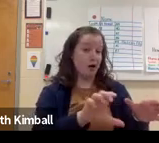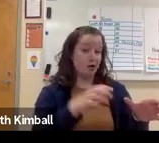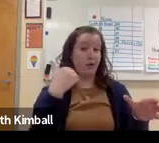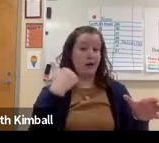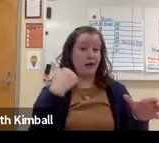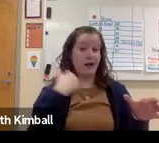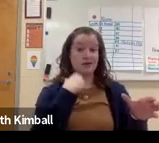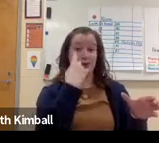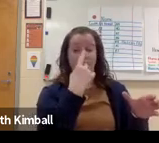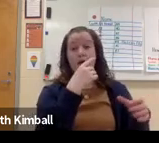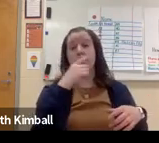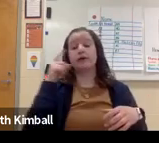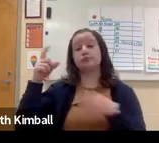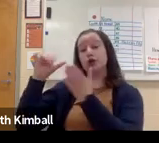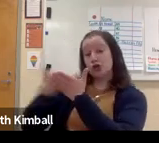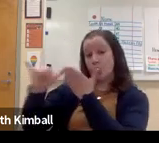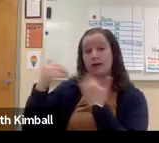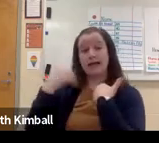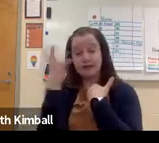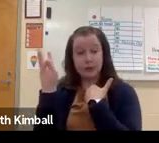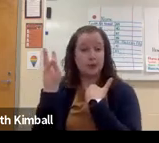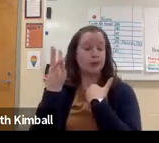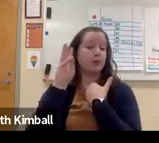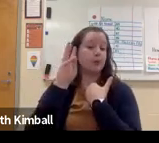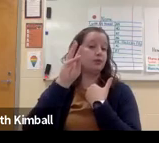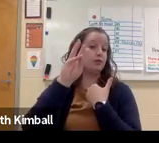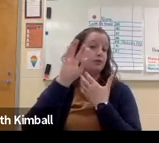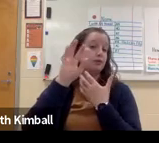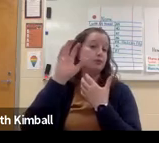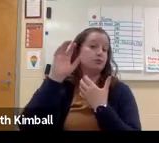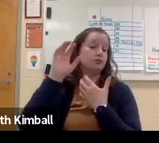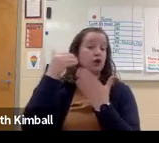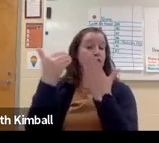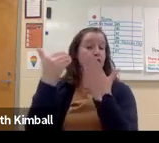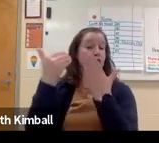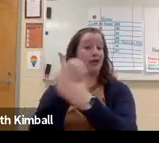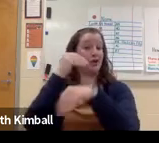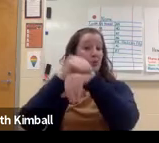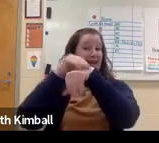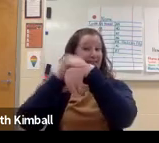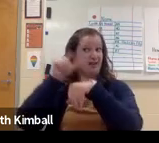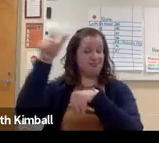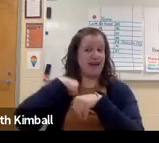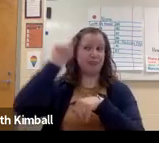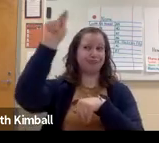There are a few places in the United States, such as Chicago. They have one. New York has a few programs where--